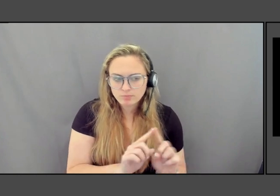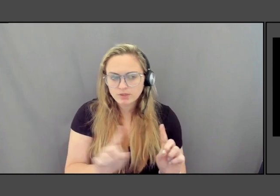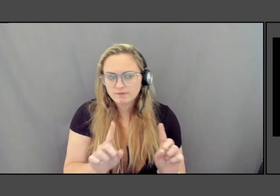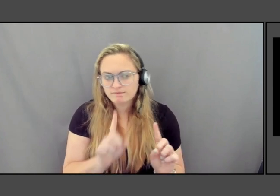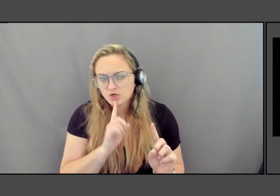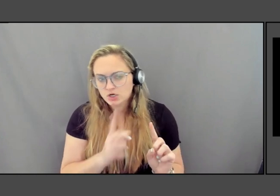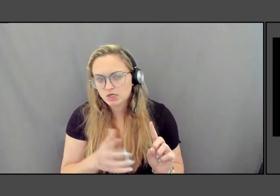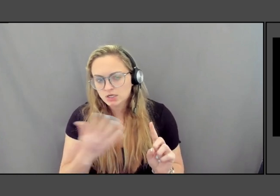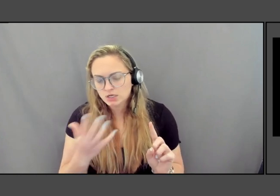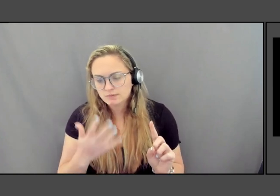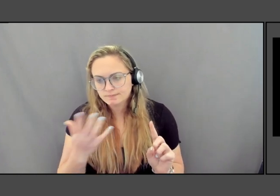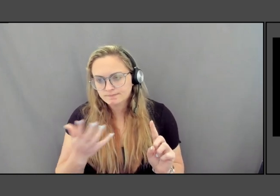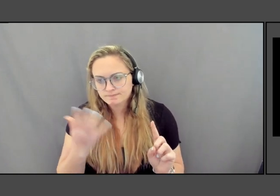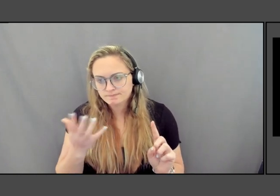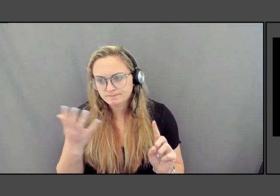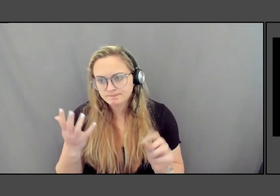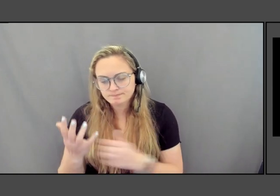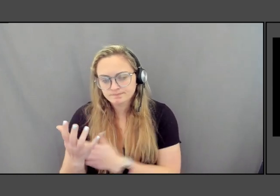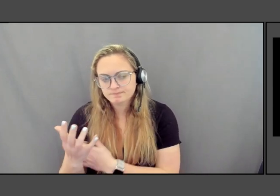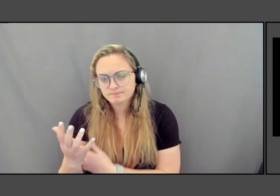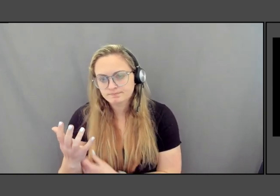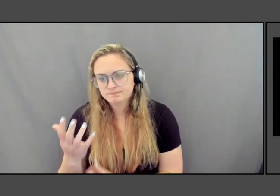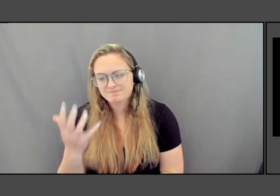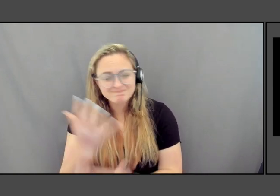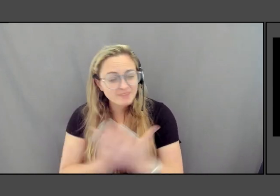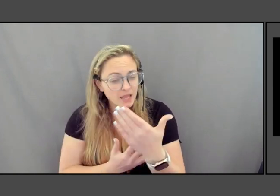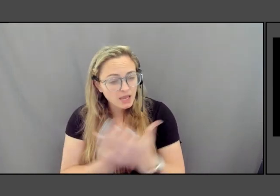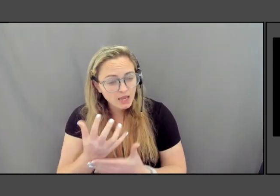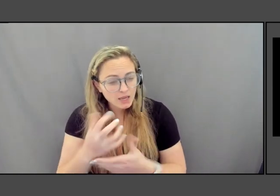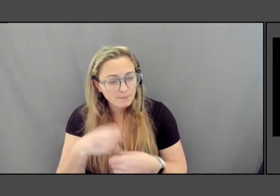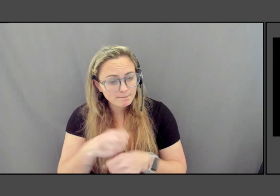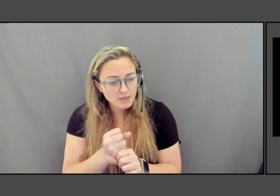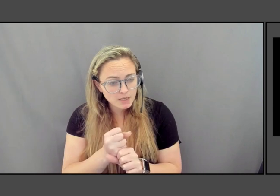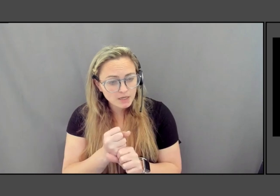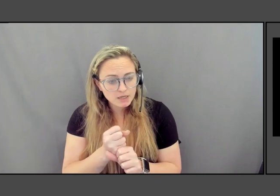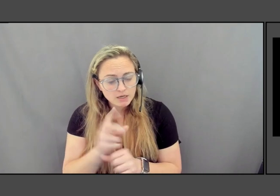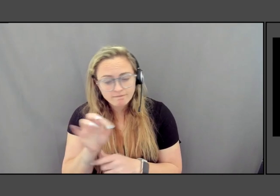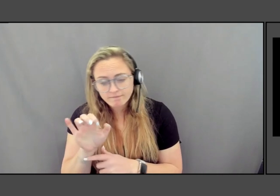handmade fabric and just so powerful